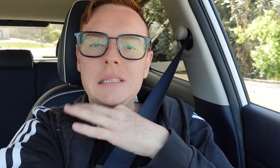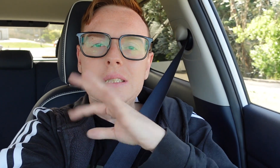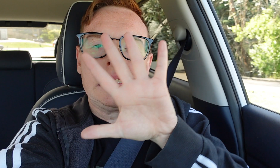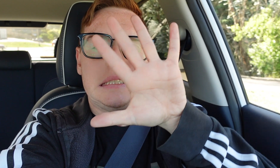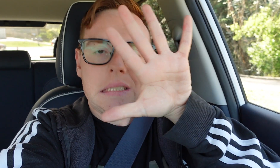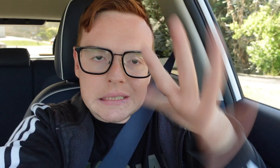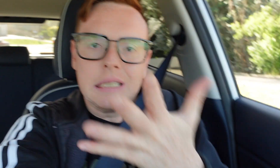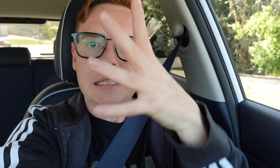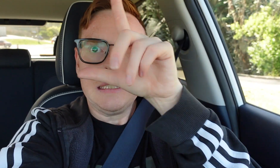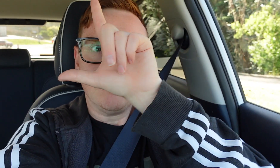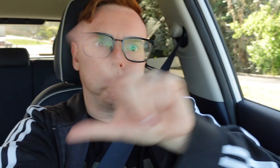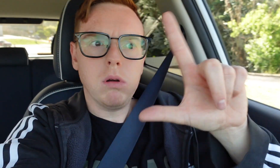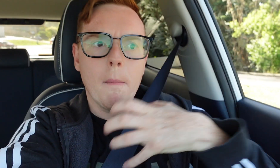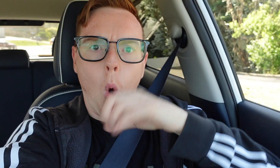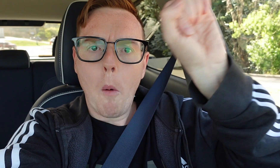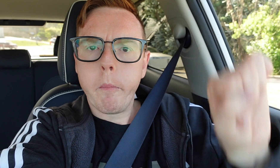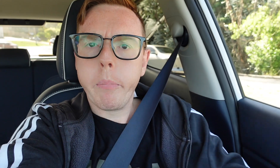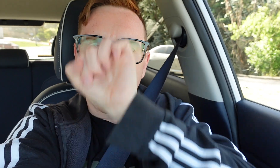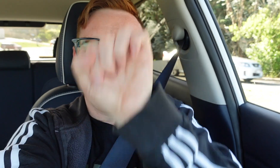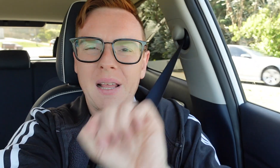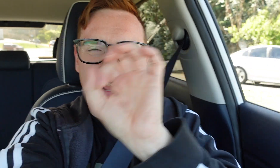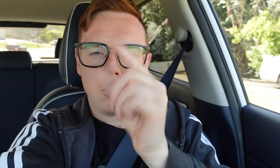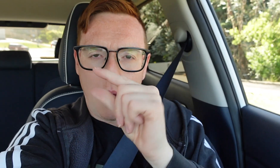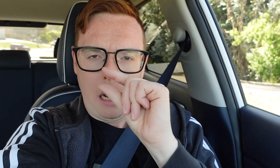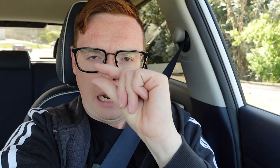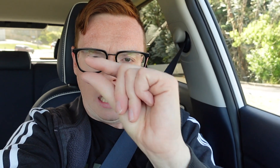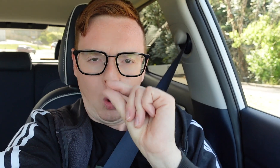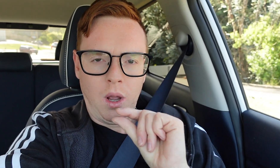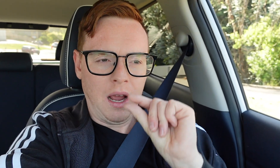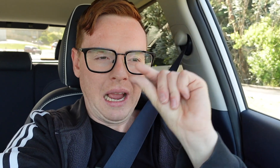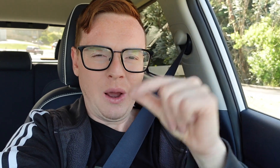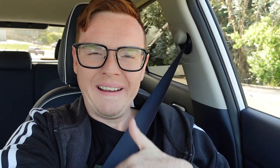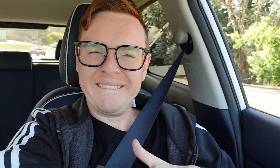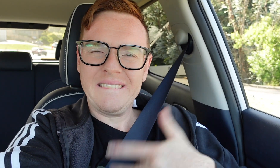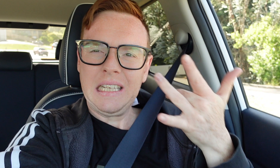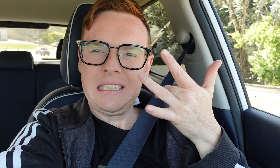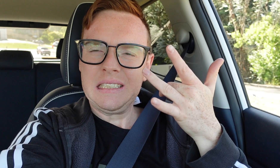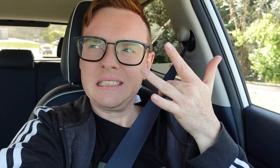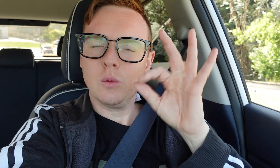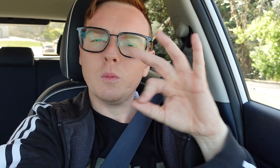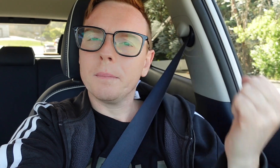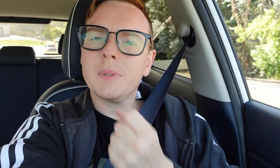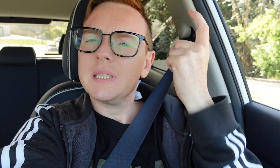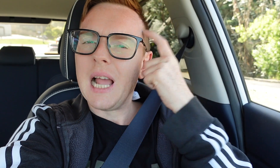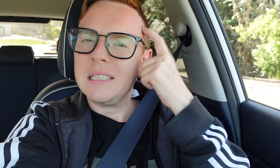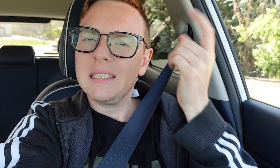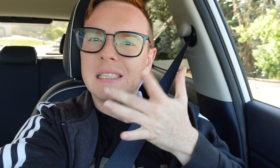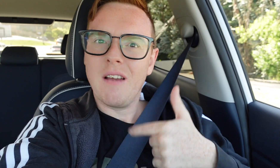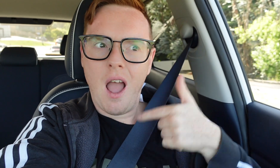I did not vlog more footages, just bit there and that. I feel like it won't make any sense.